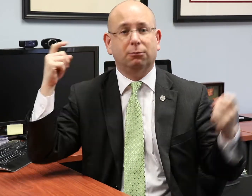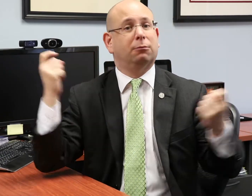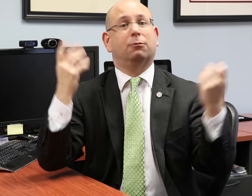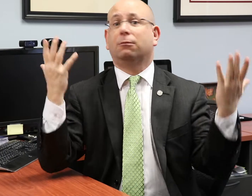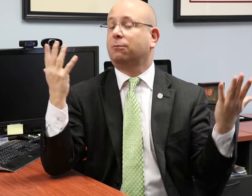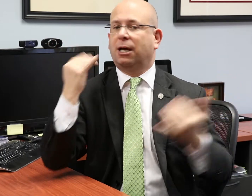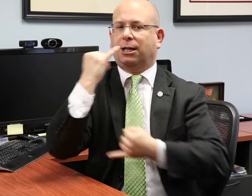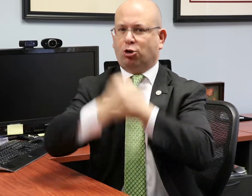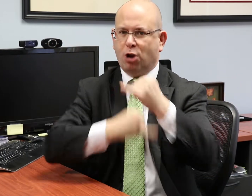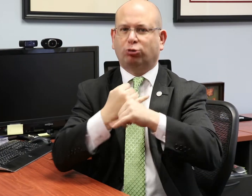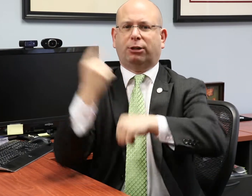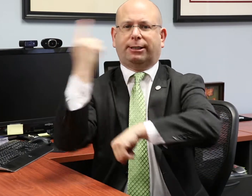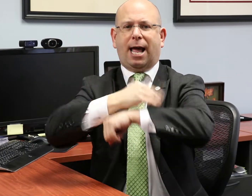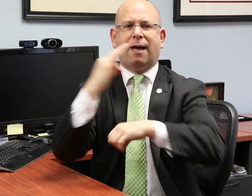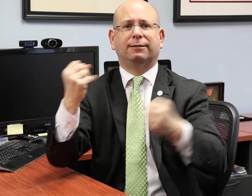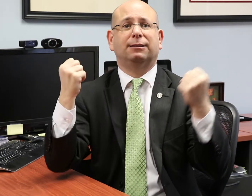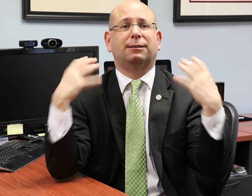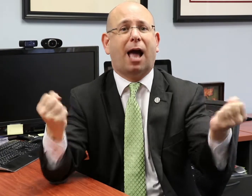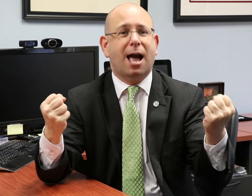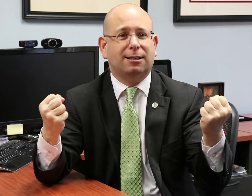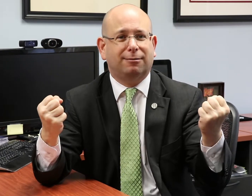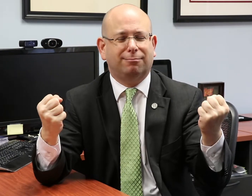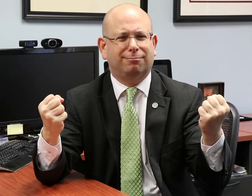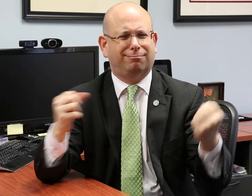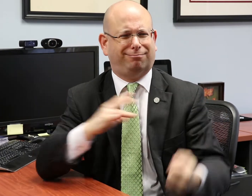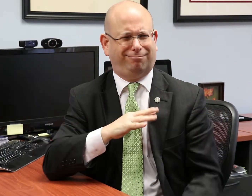the International Day of Sign Languages, every year starting in 2018.